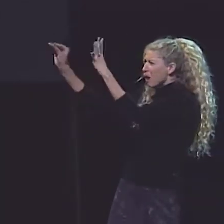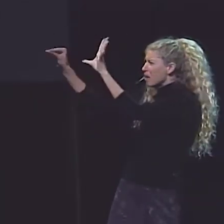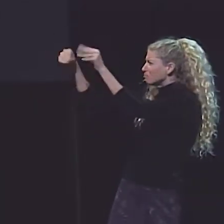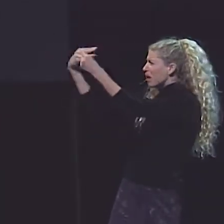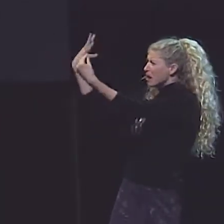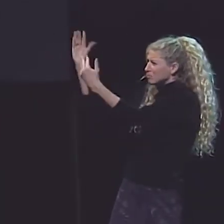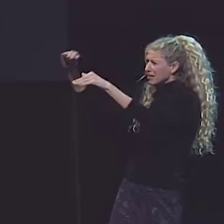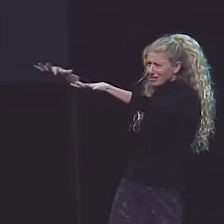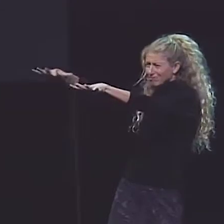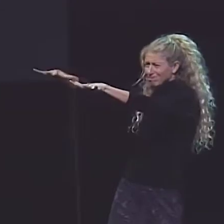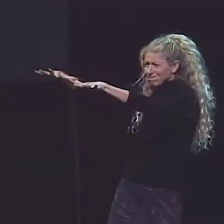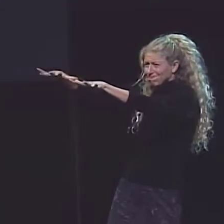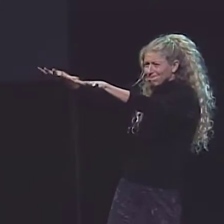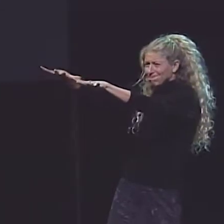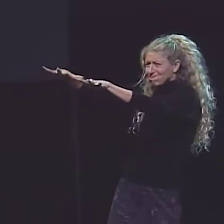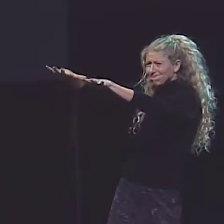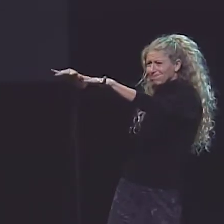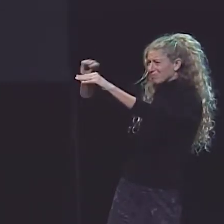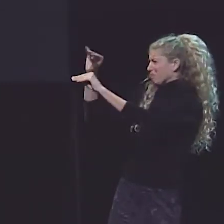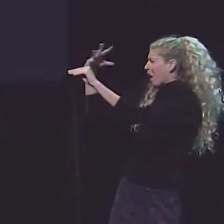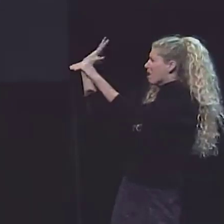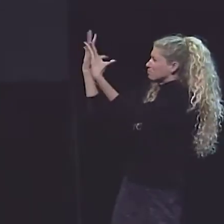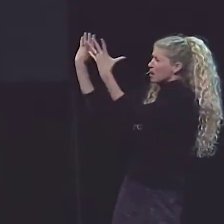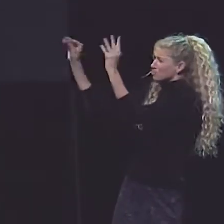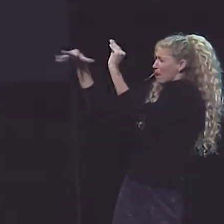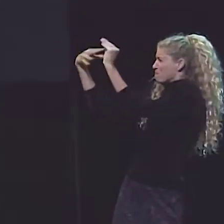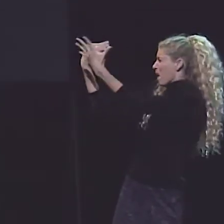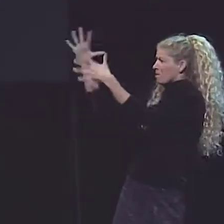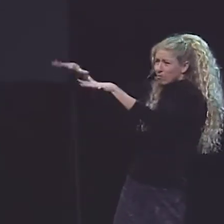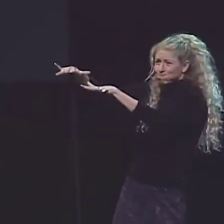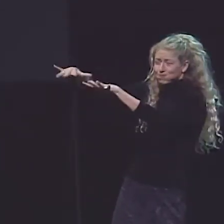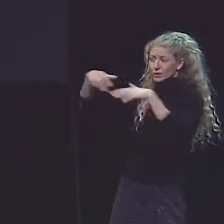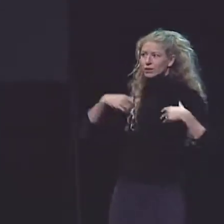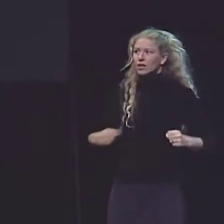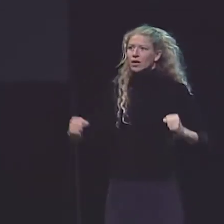AND I LOOK TOWARDS THE BUILDING WHERE THE LIGHTS ARE FLASHING AND PEOPLE ARE COMING OUT OF THE BUILDING.